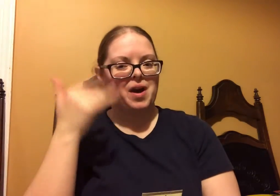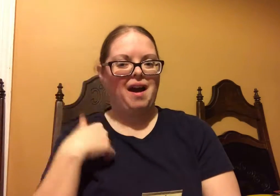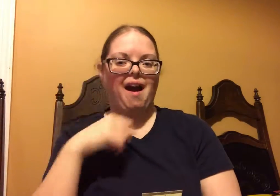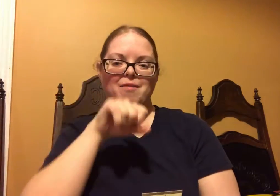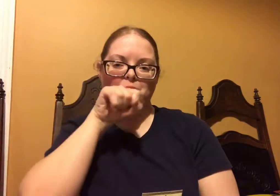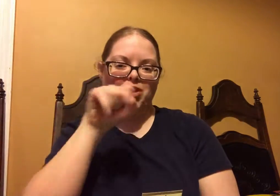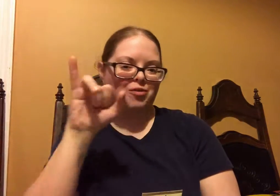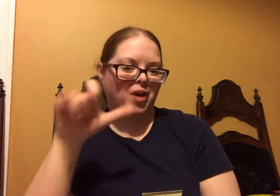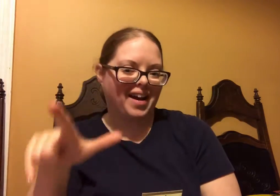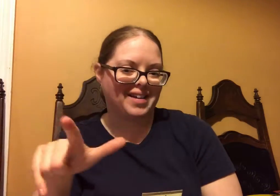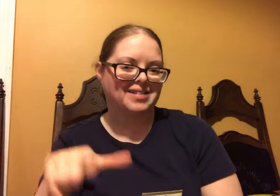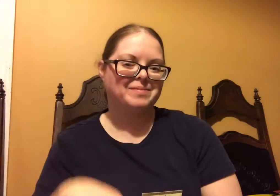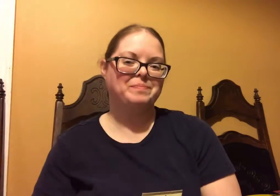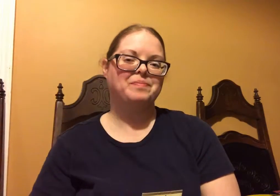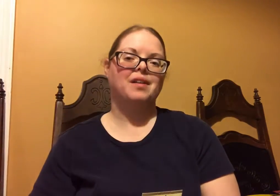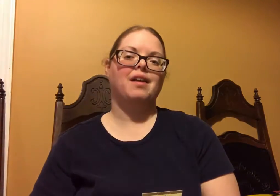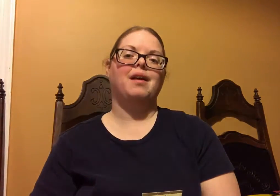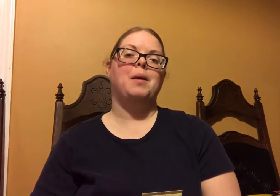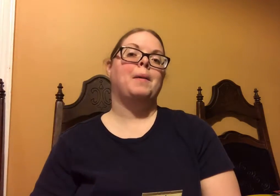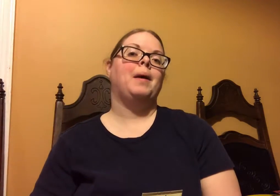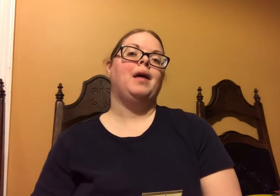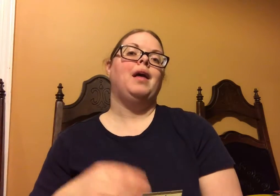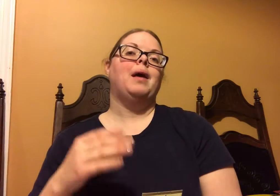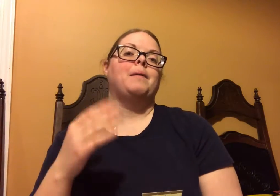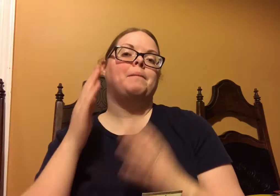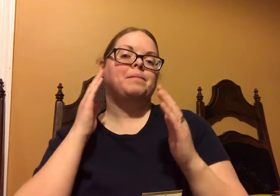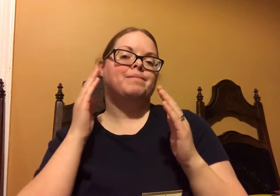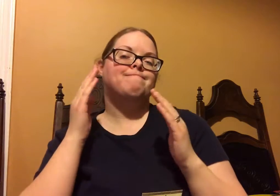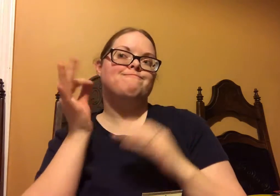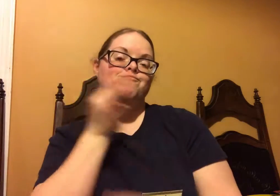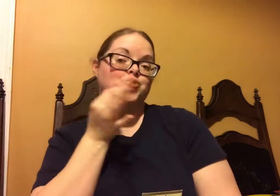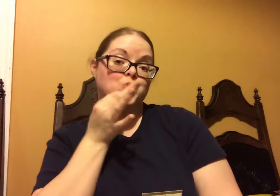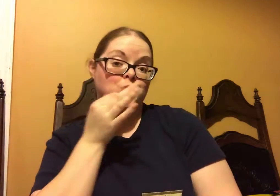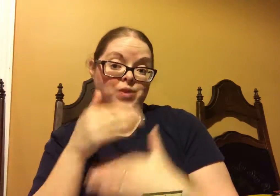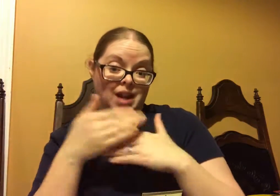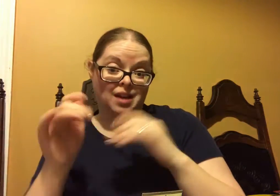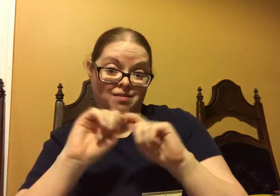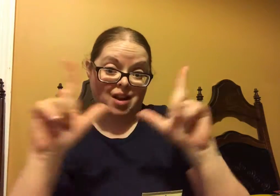So those are a few of the reasons why I love Young Living.